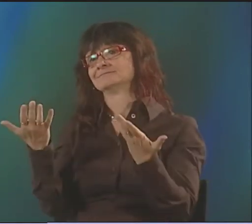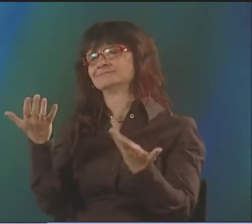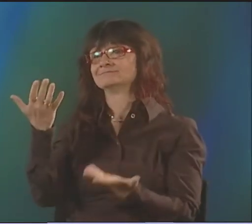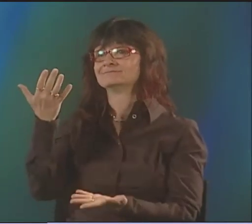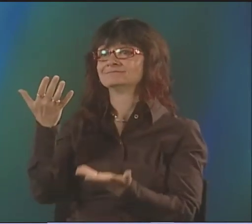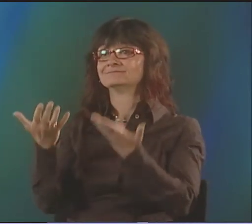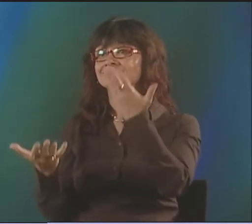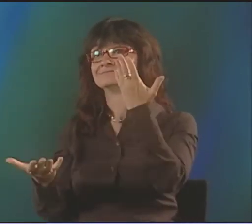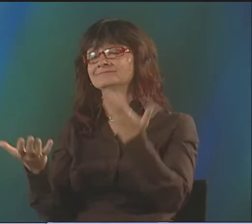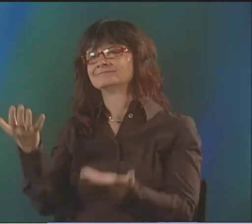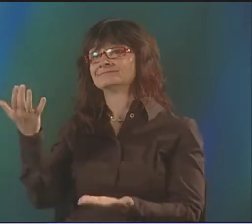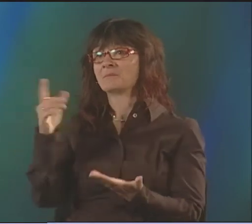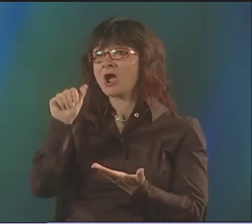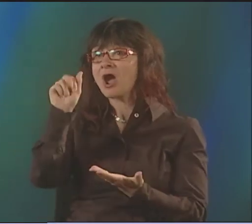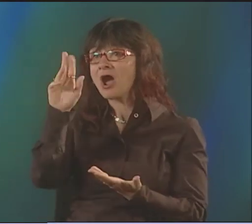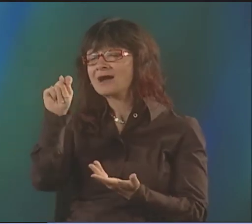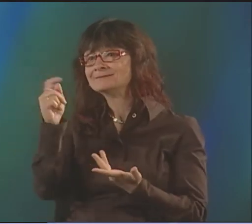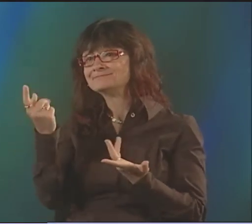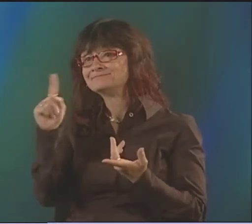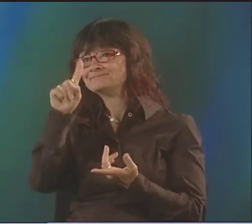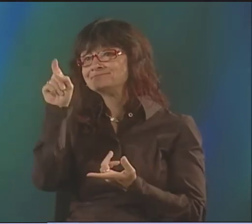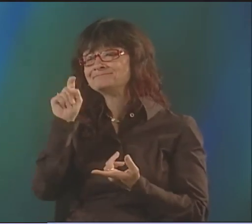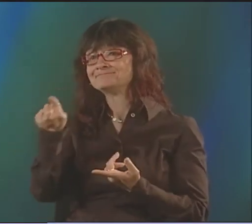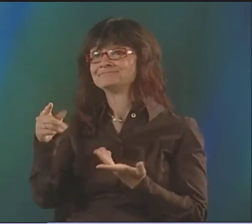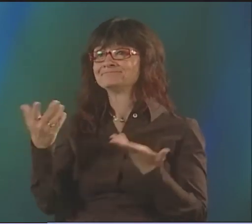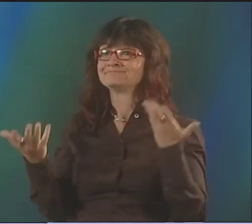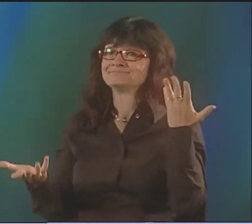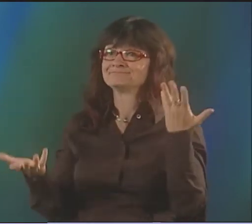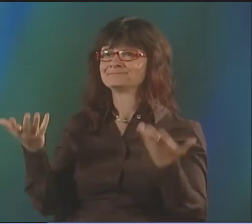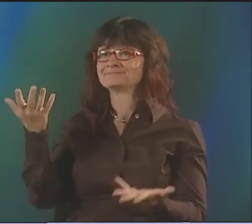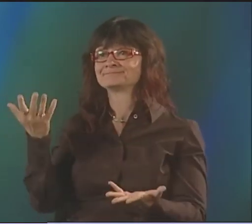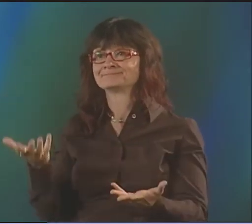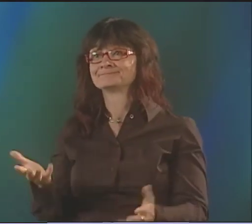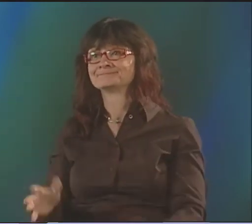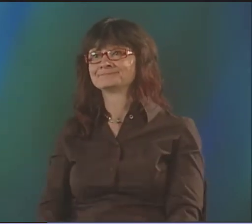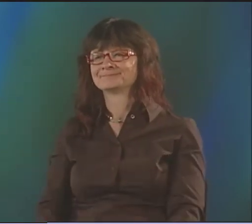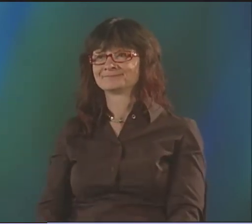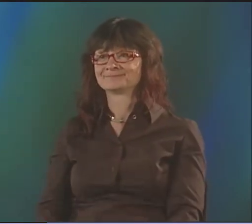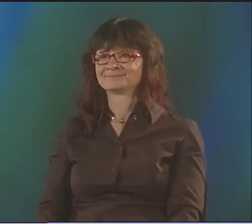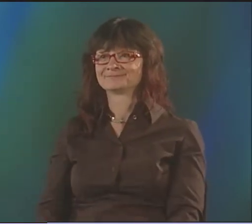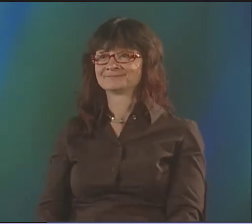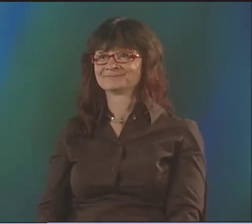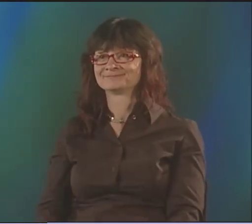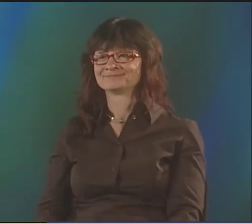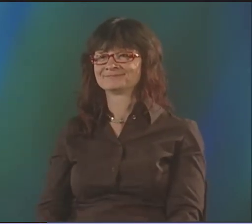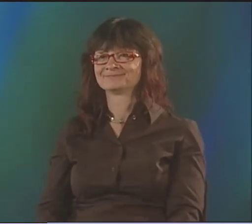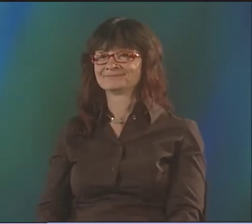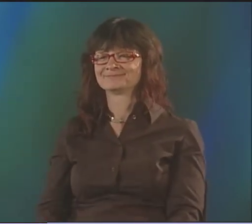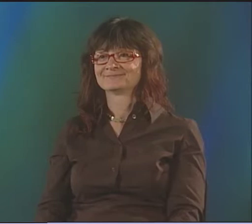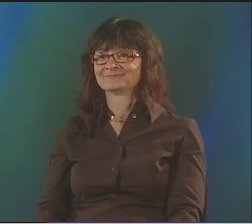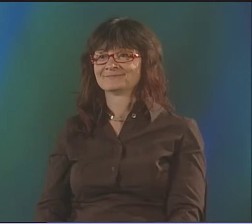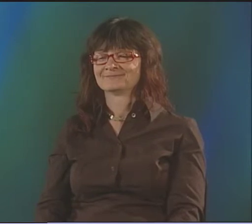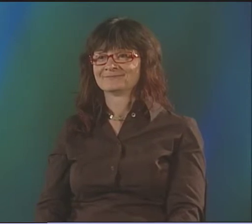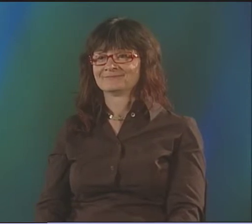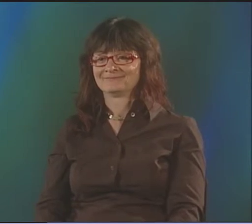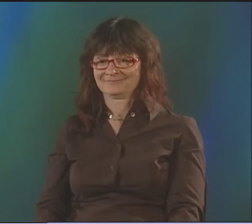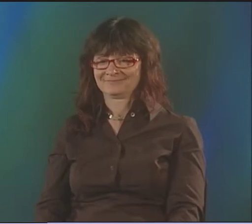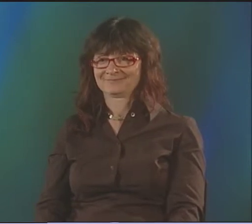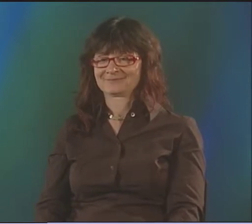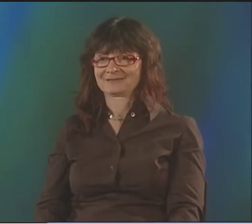I MEAN, NOBODY, YOU KNOW, TOLD ME I WAS WRONG OR CRITICIZED ME, BUT I DID TRANSLATE SOME POEMS FROM ASL TO ENGLISH.